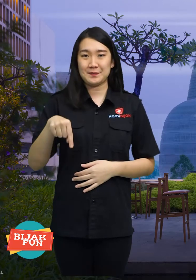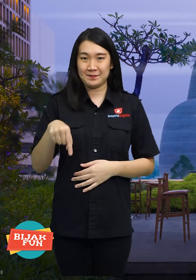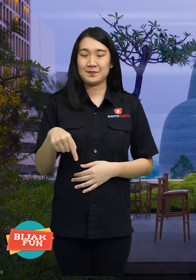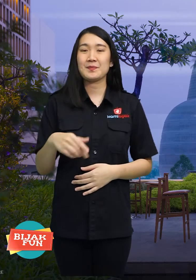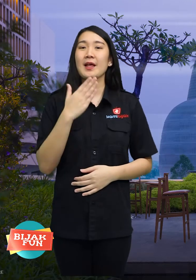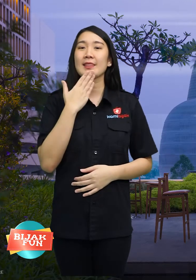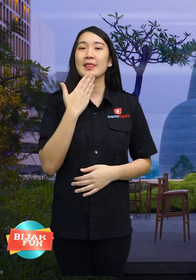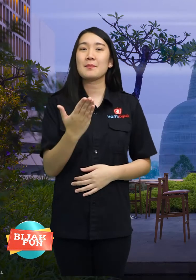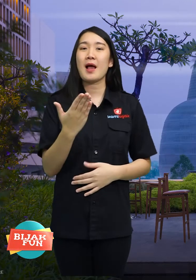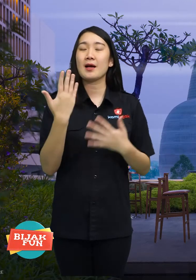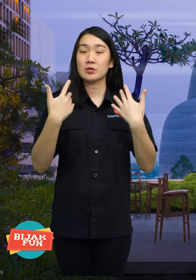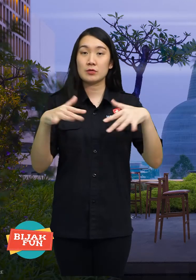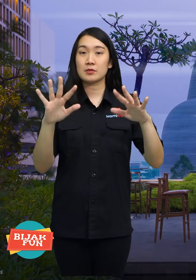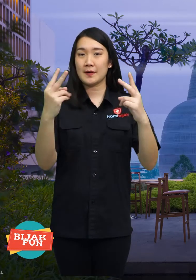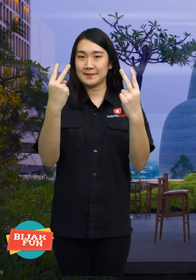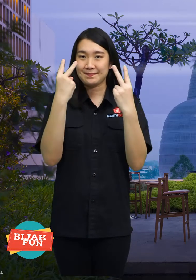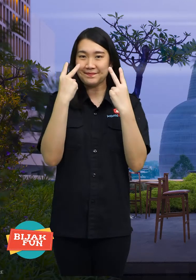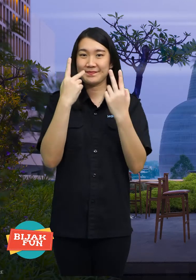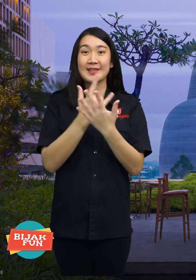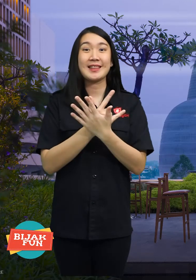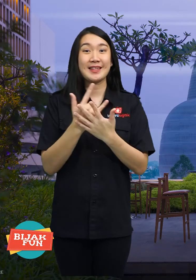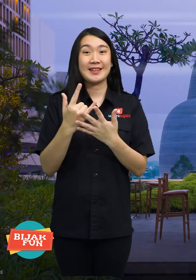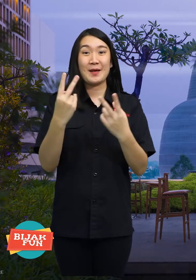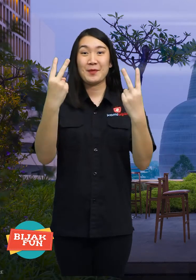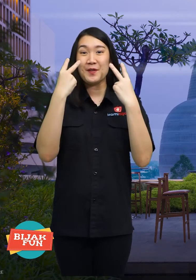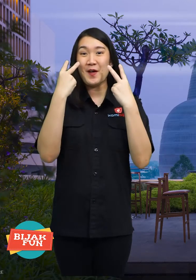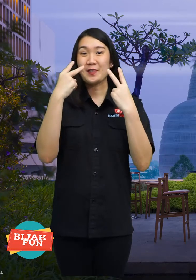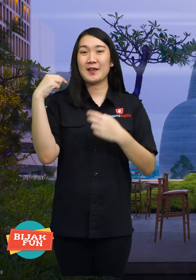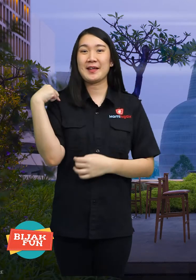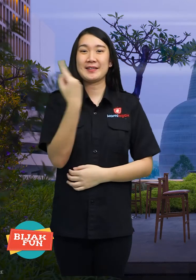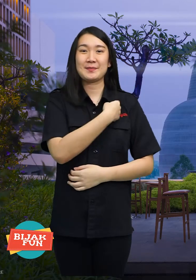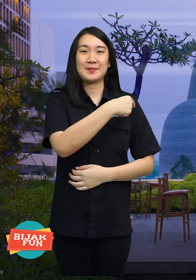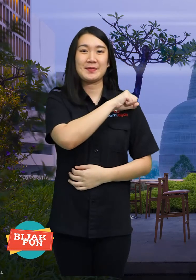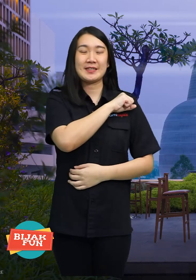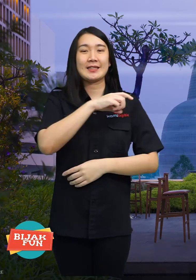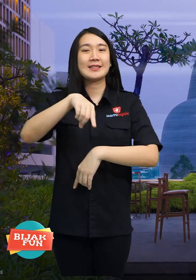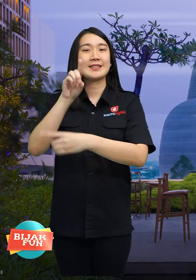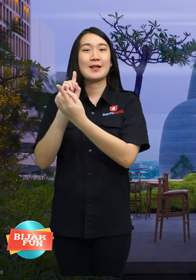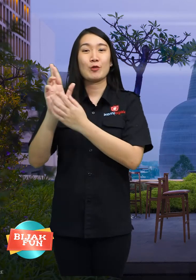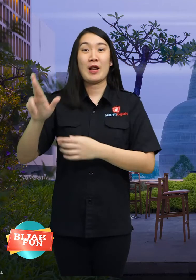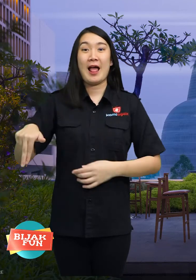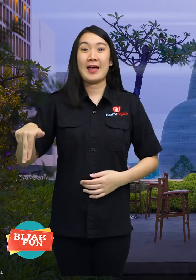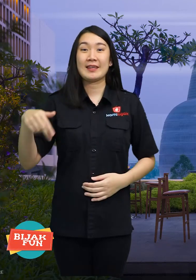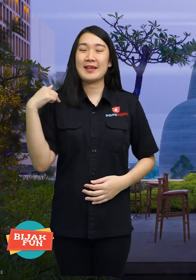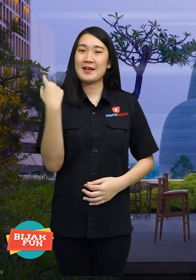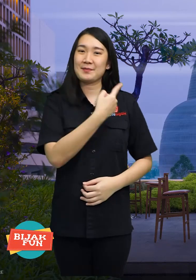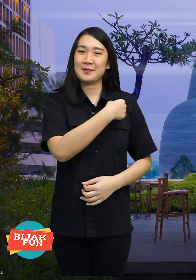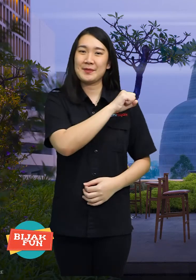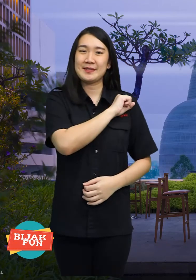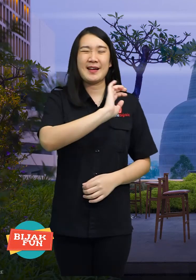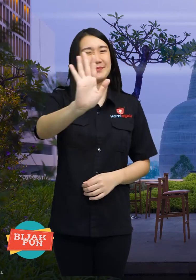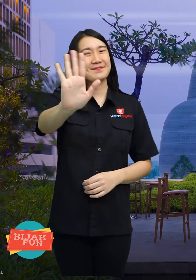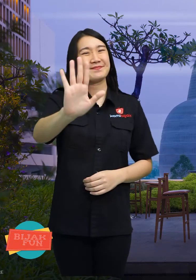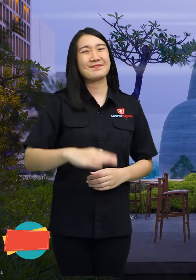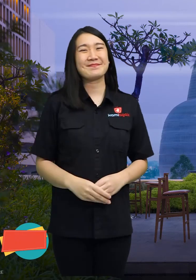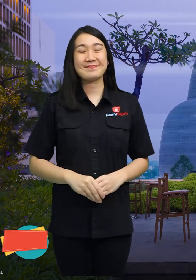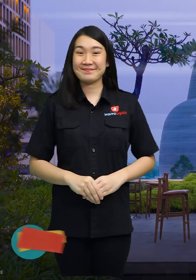Thanks for watching, keep watching on KamiBijak, see you again at KamiBijak. Bye!